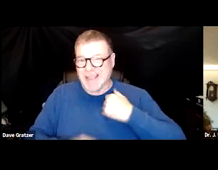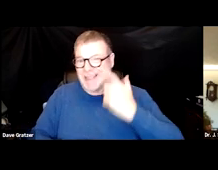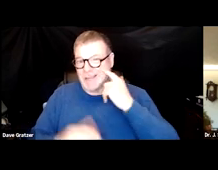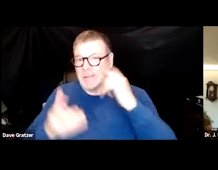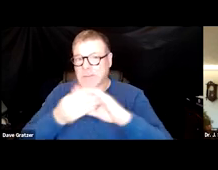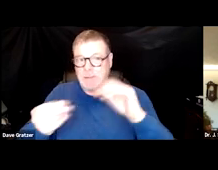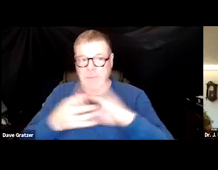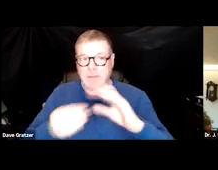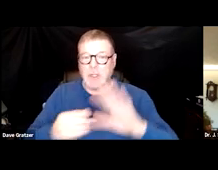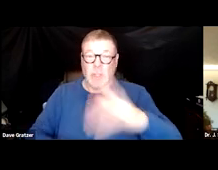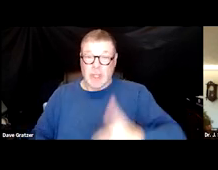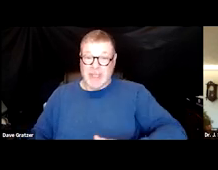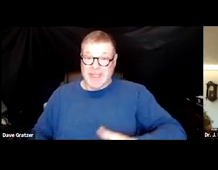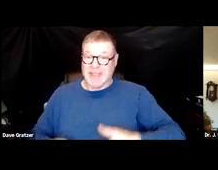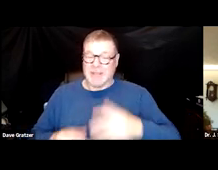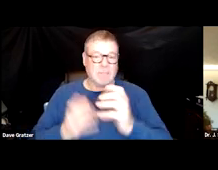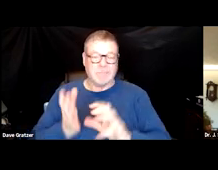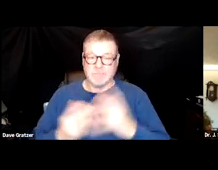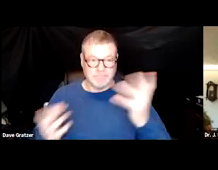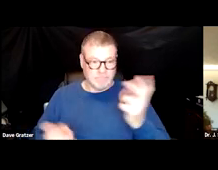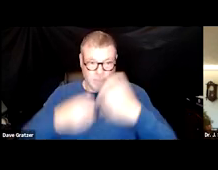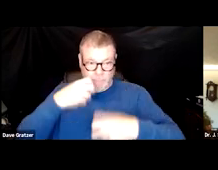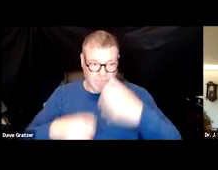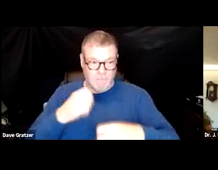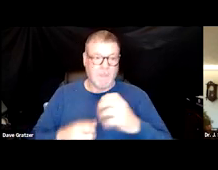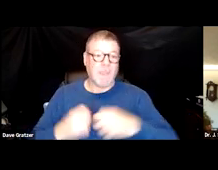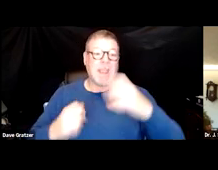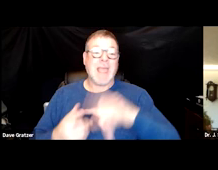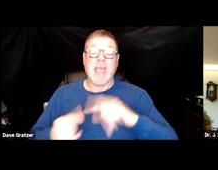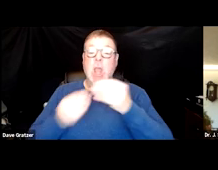The gut dysbiosis. Anosmia is loss of smell.